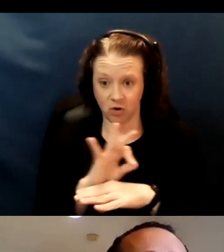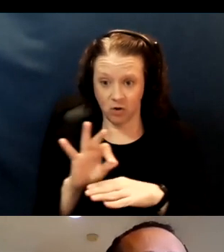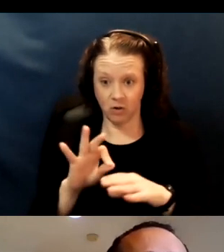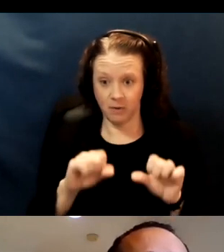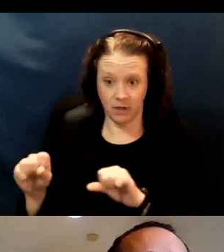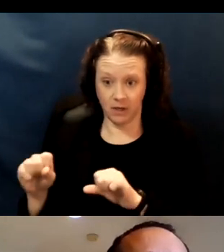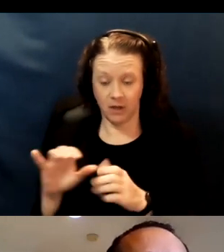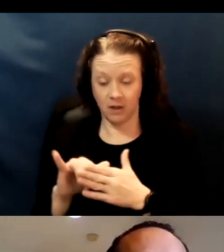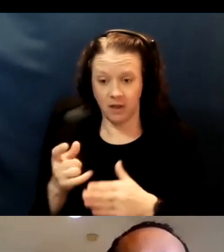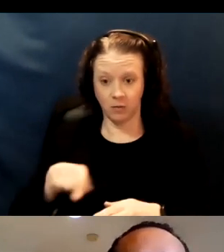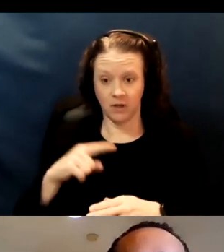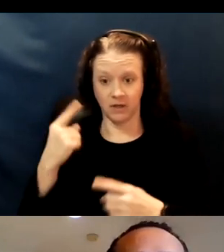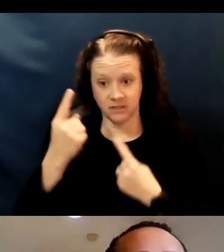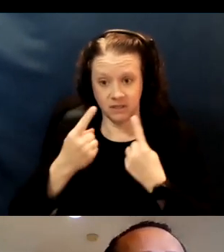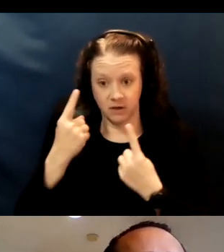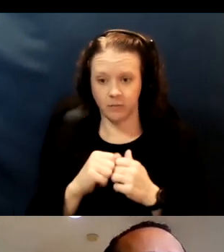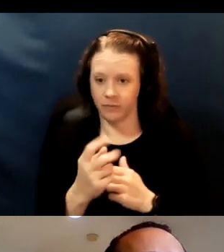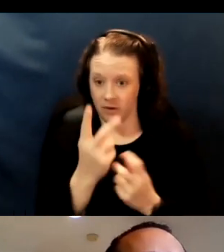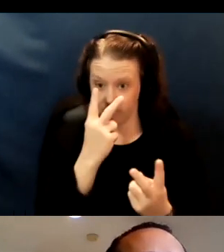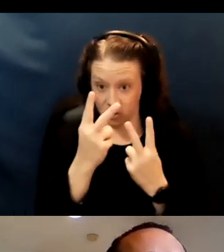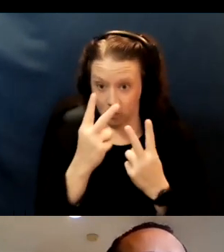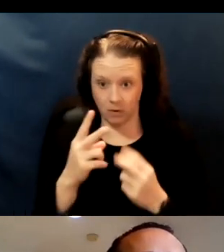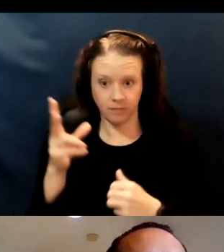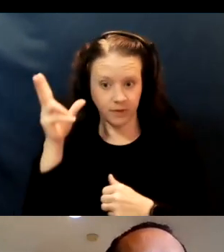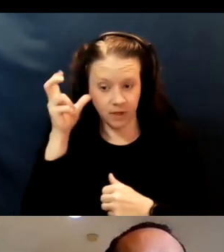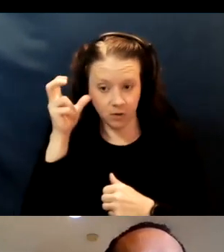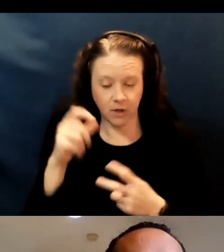So they include visual, hearing, mobility,